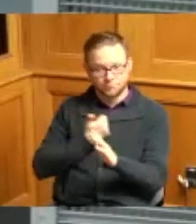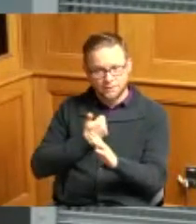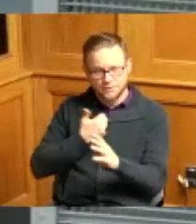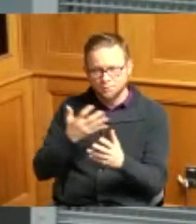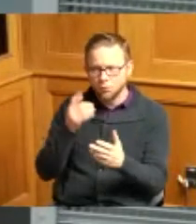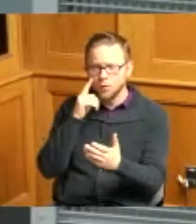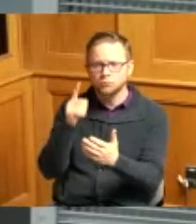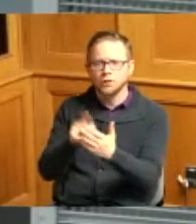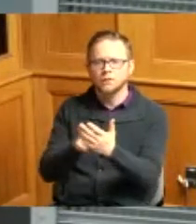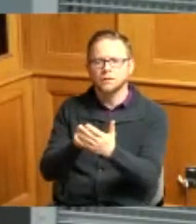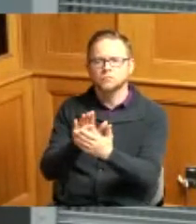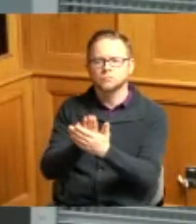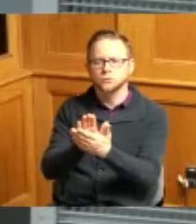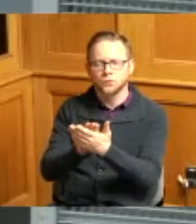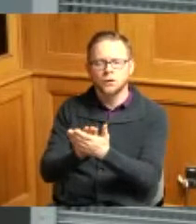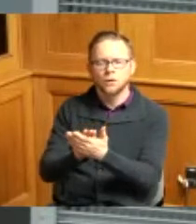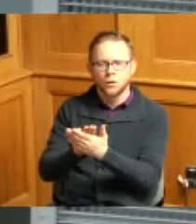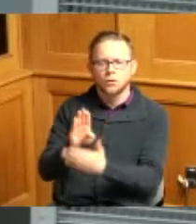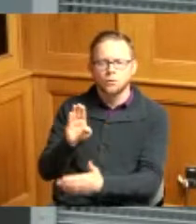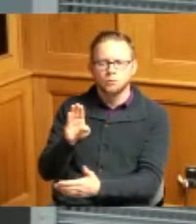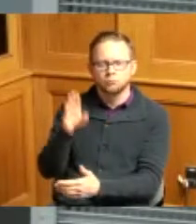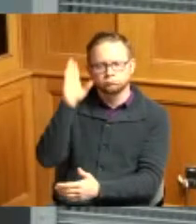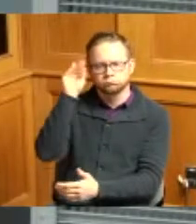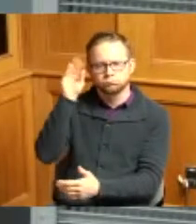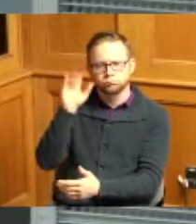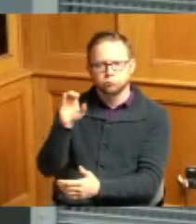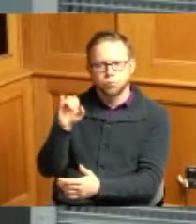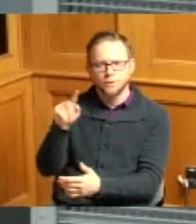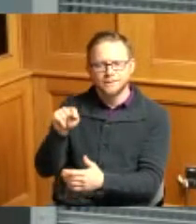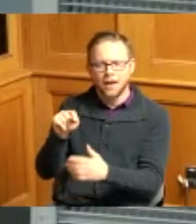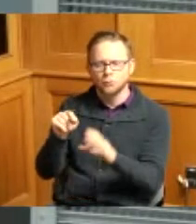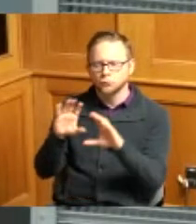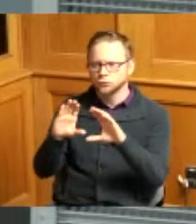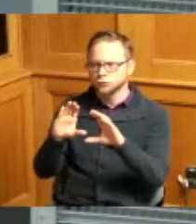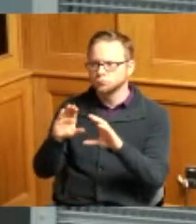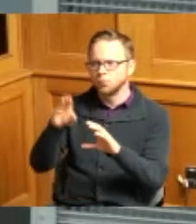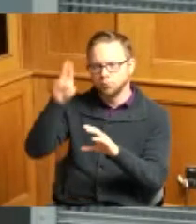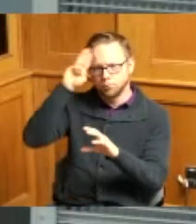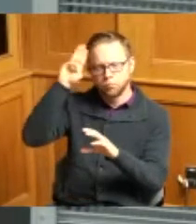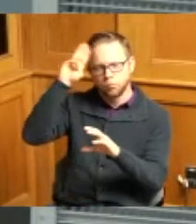have Boy Scout troupe in Anderson Township troop 281 we have eight scouts who will be earning